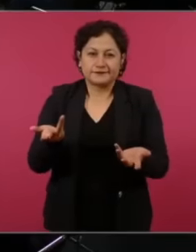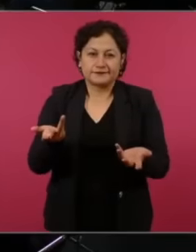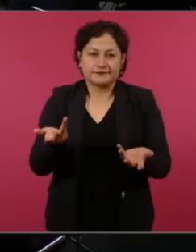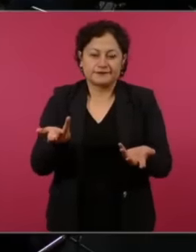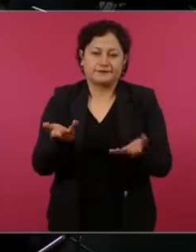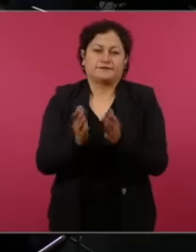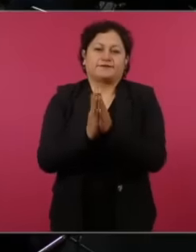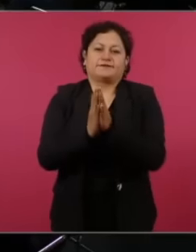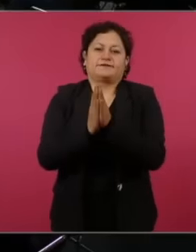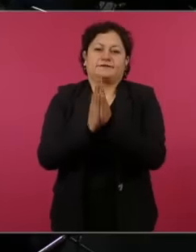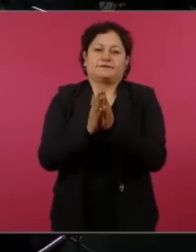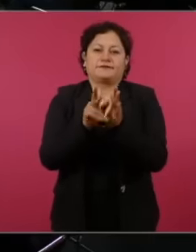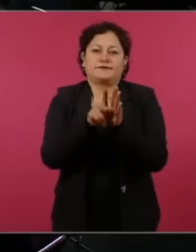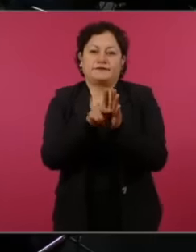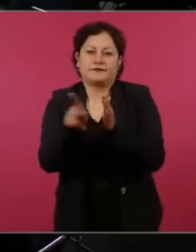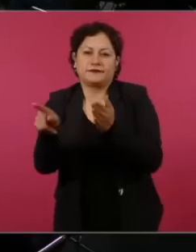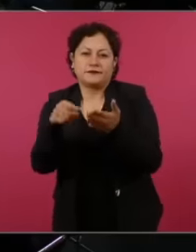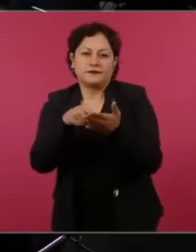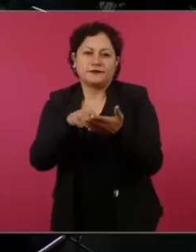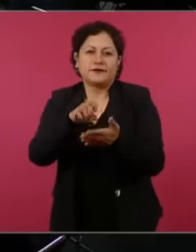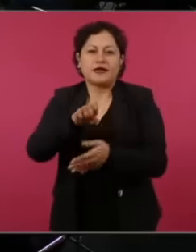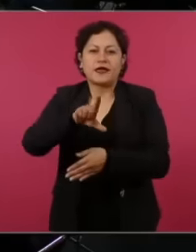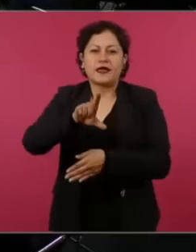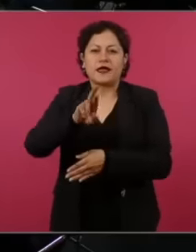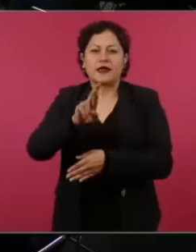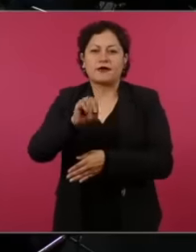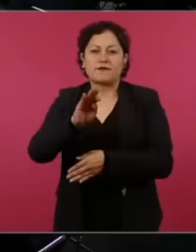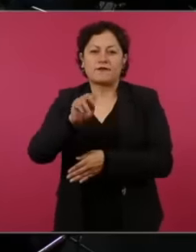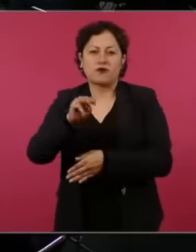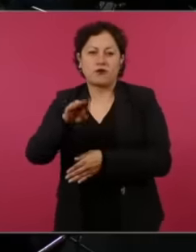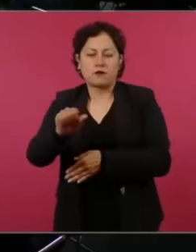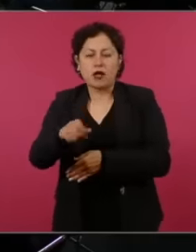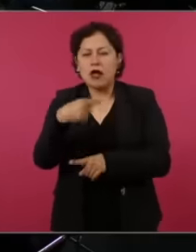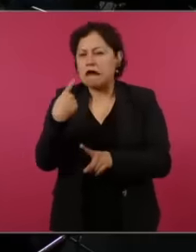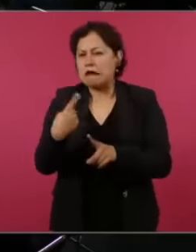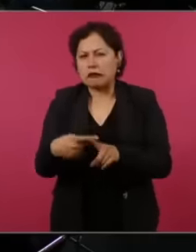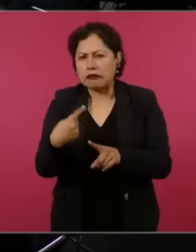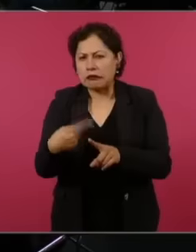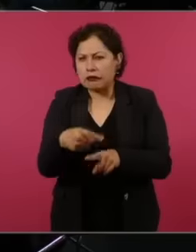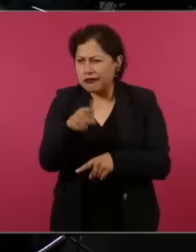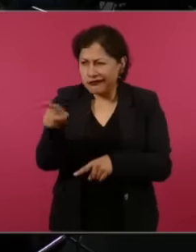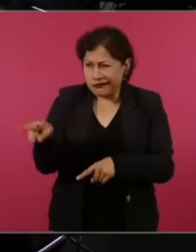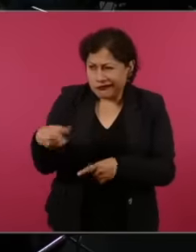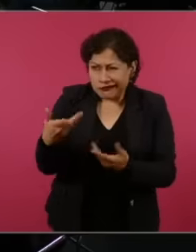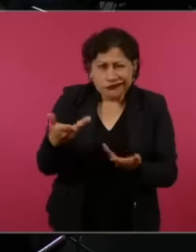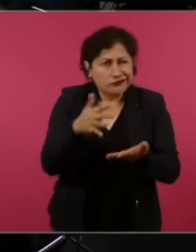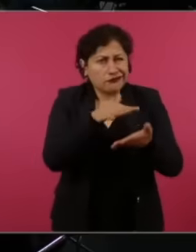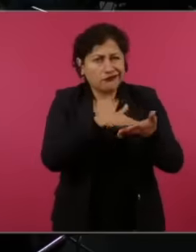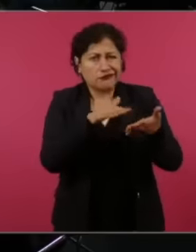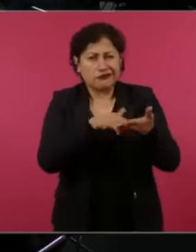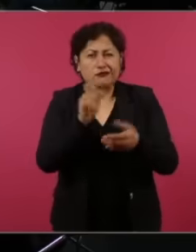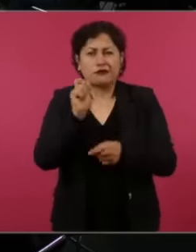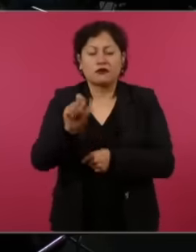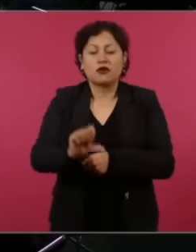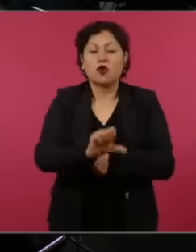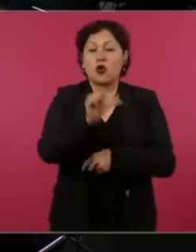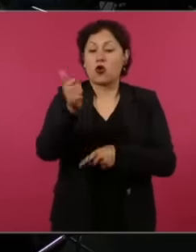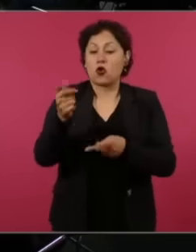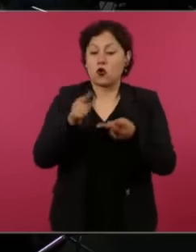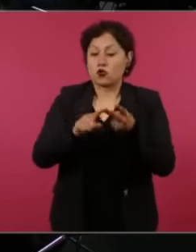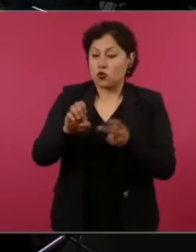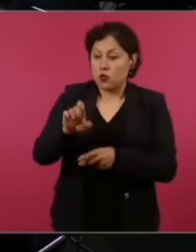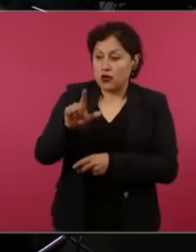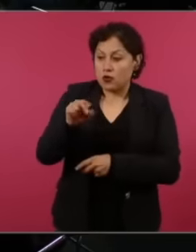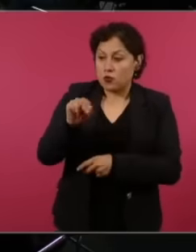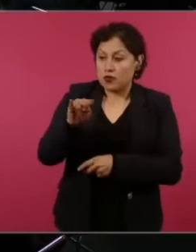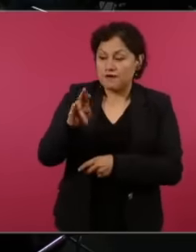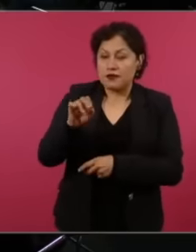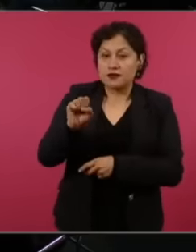shape. Who does El Universal not with everything? I respect, that is,